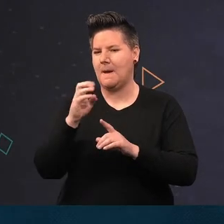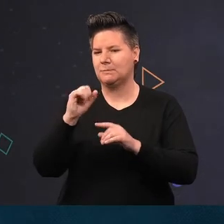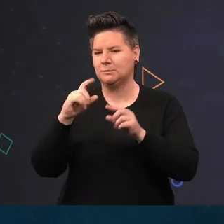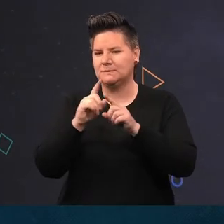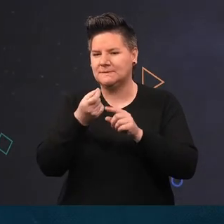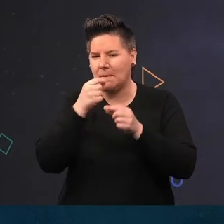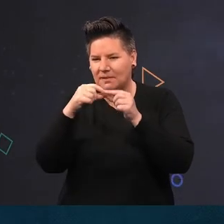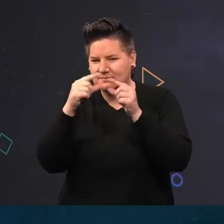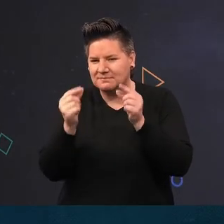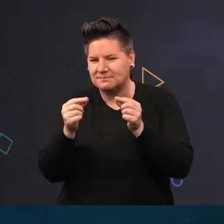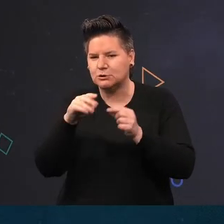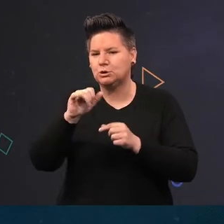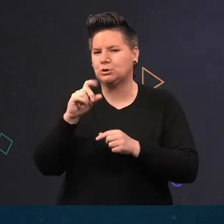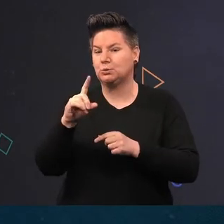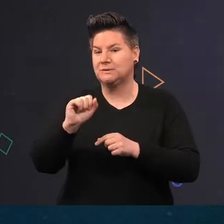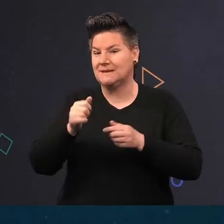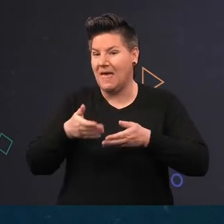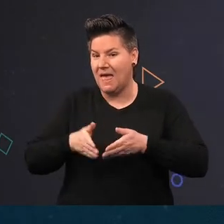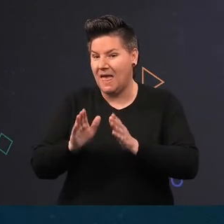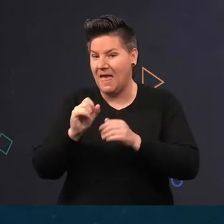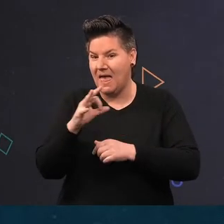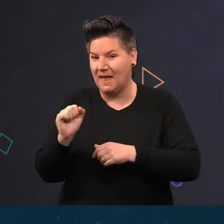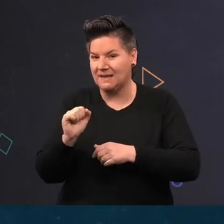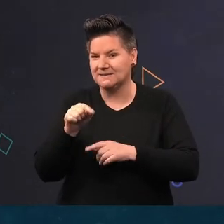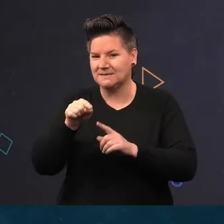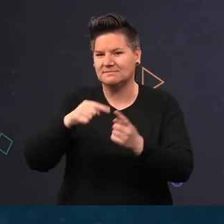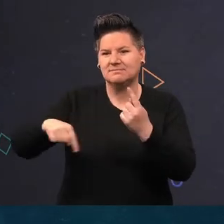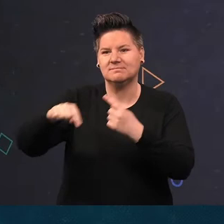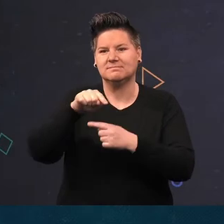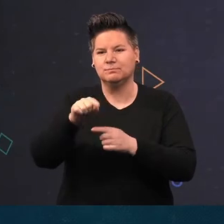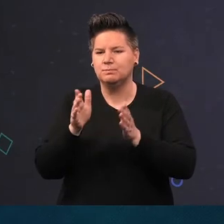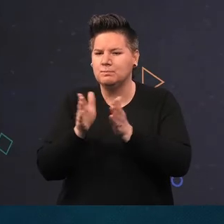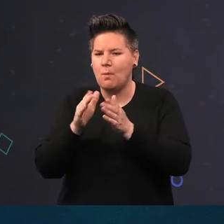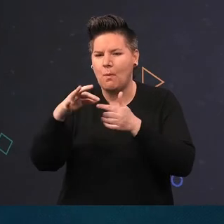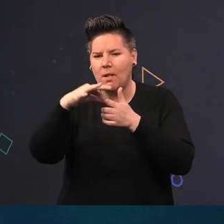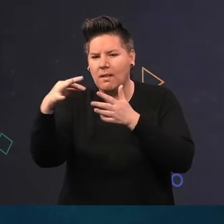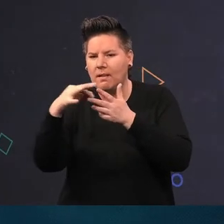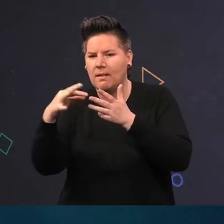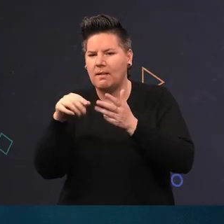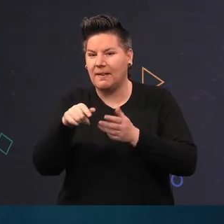squid eggs, laid in the clutch and adhering to the bottom. Alongside them you can see small tendrils,